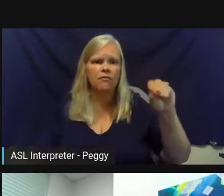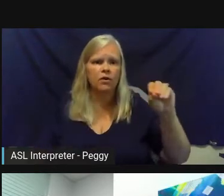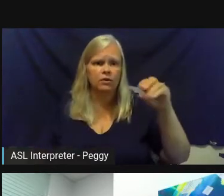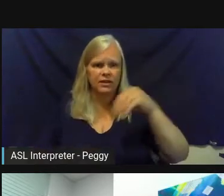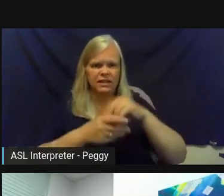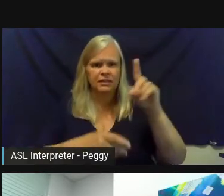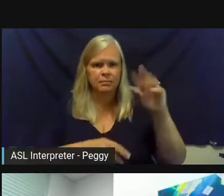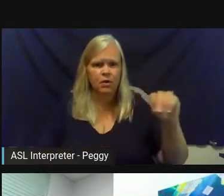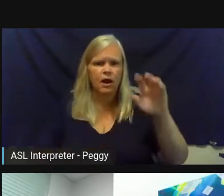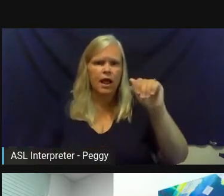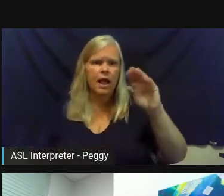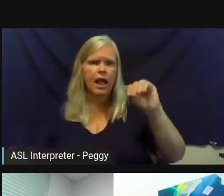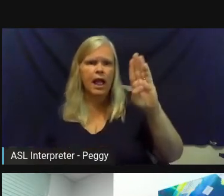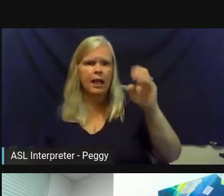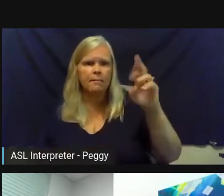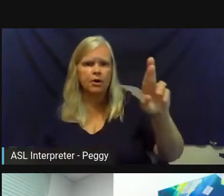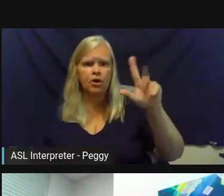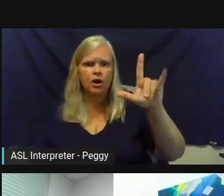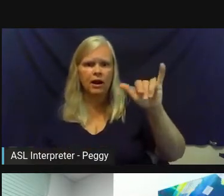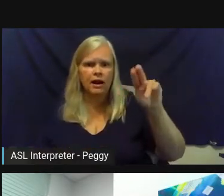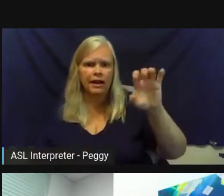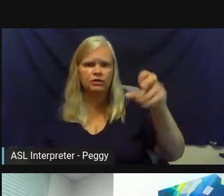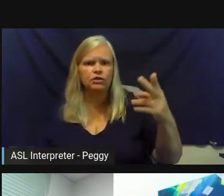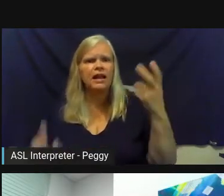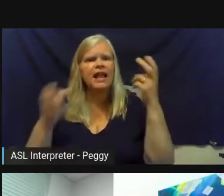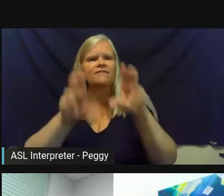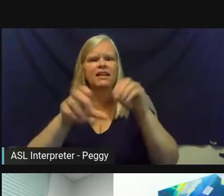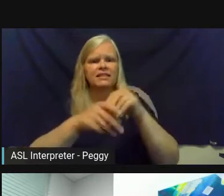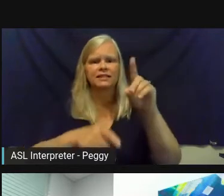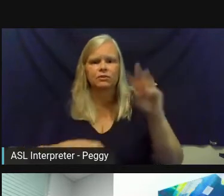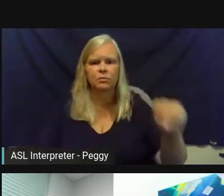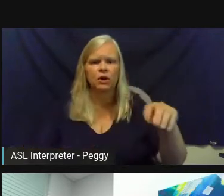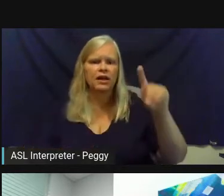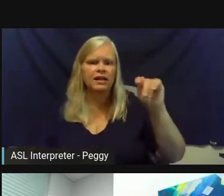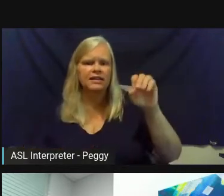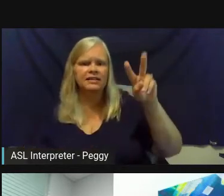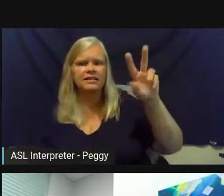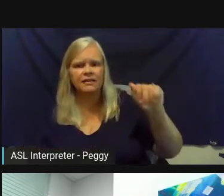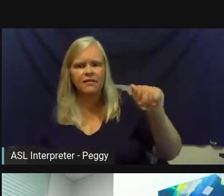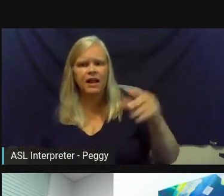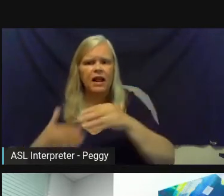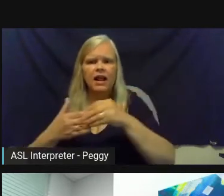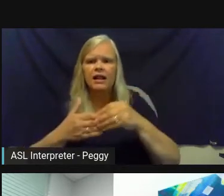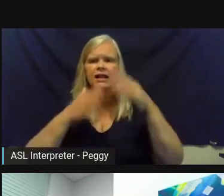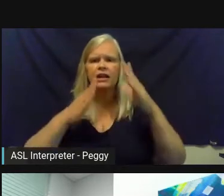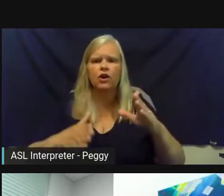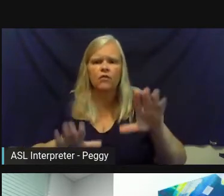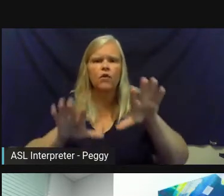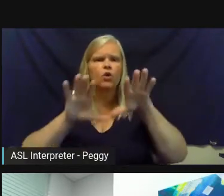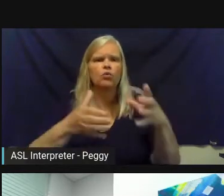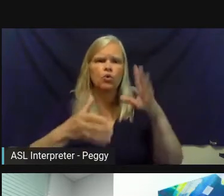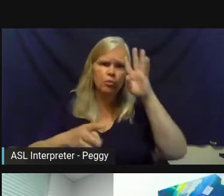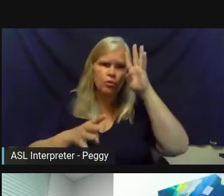Amber Lynch, the Executive Director of Invest Des Moines, and Teva Dawson, the Leader and Co-founder of Group Creatives Services.